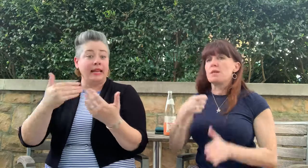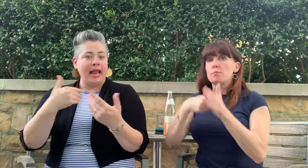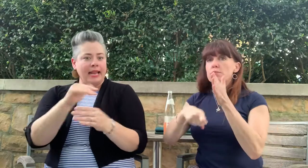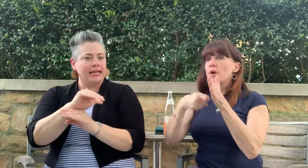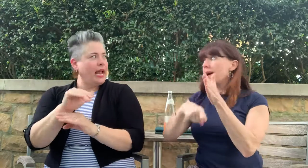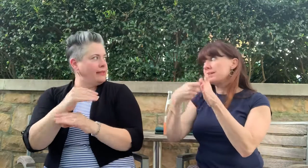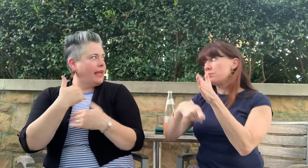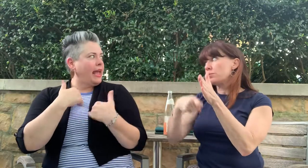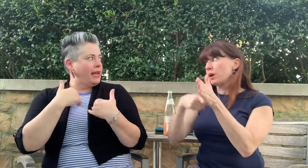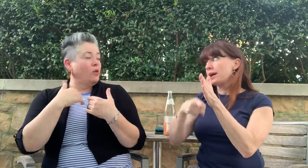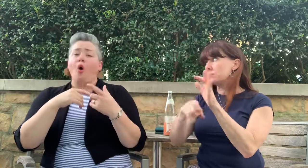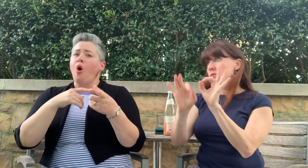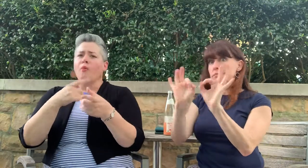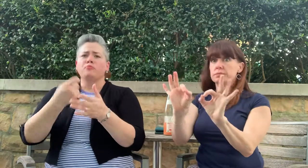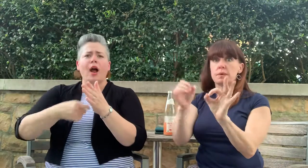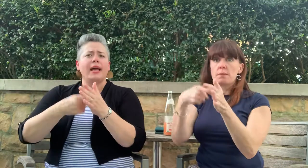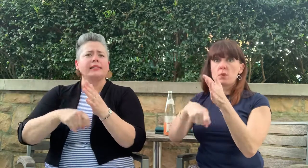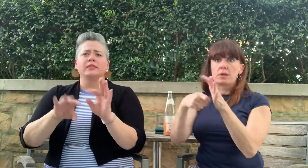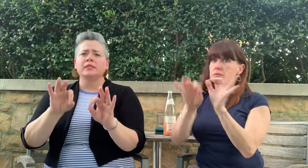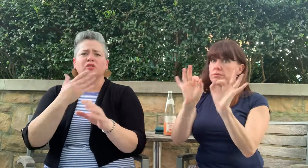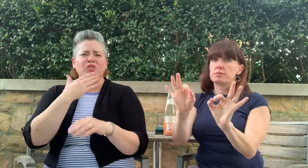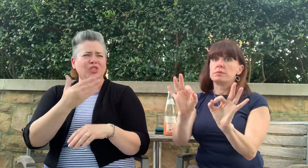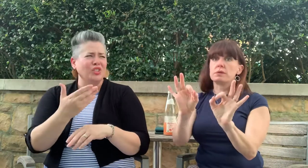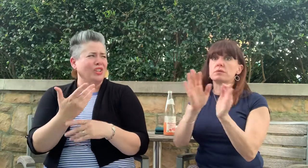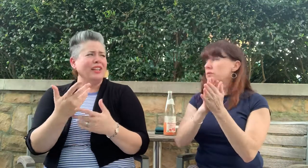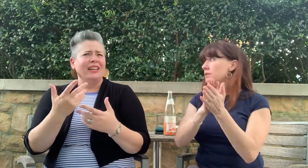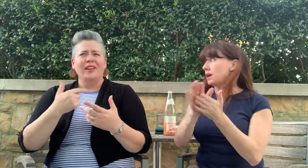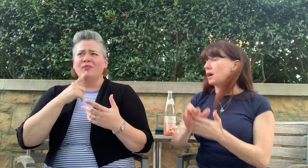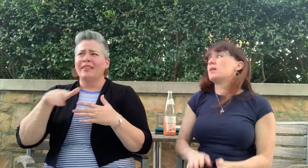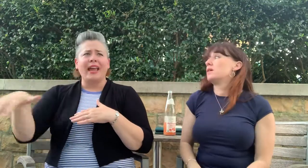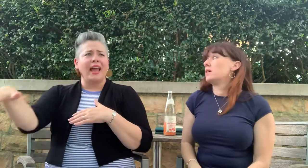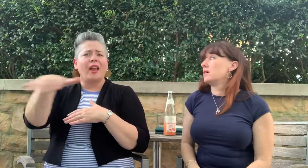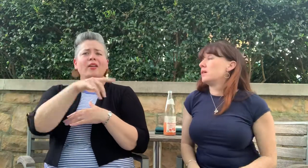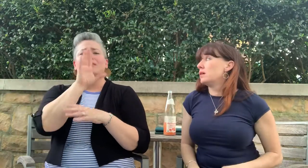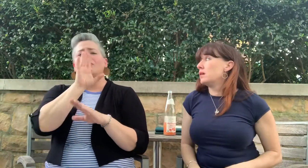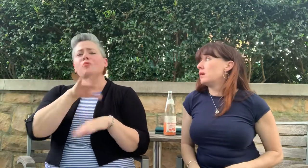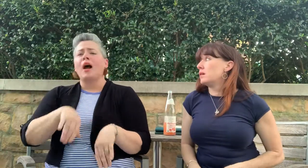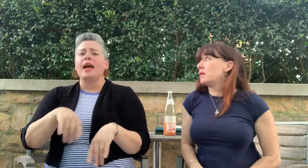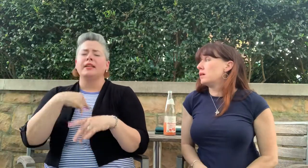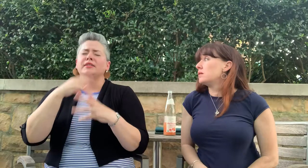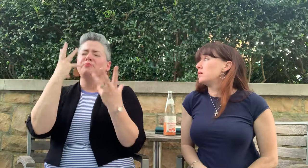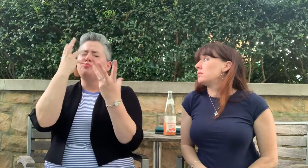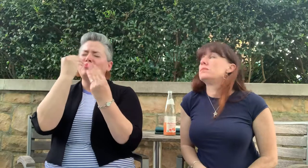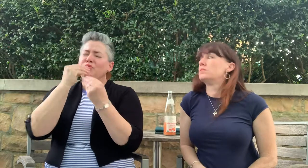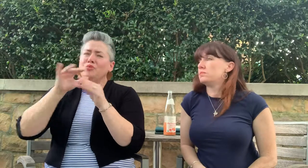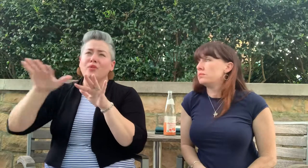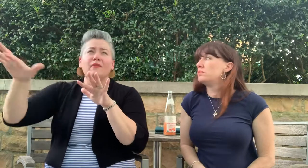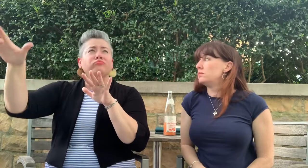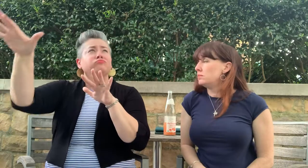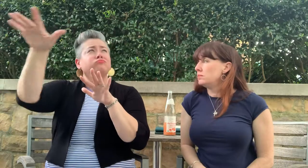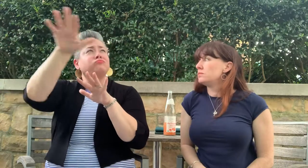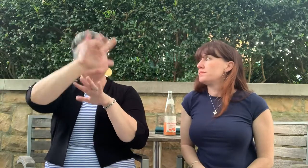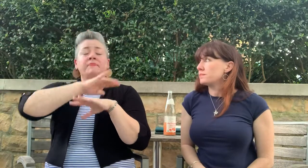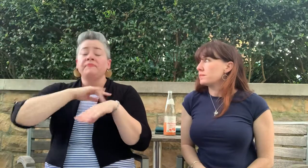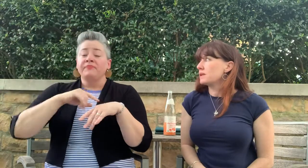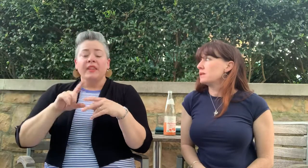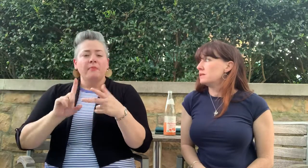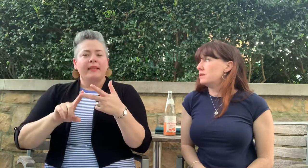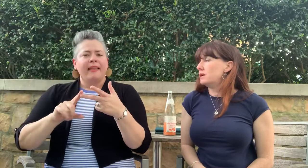Oh, and the price is just right too. Affordable. The area, with the mountains and ocean, so scenic.